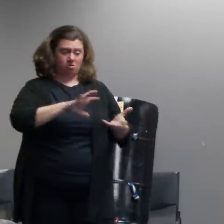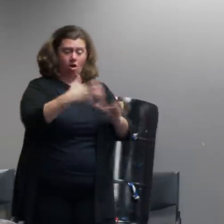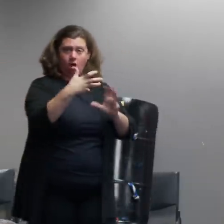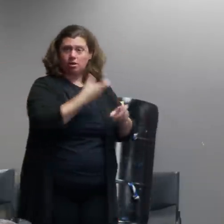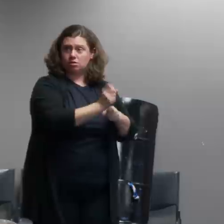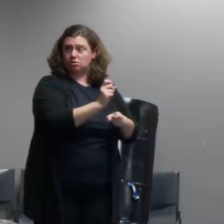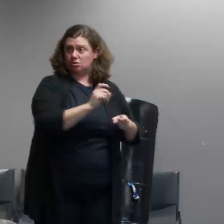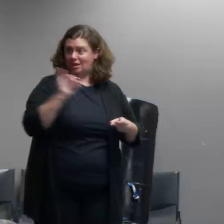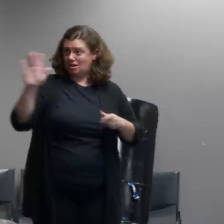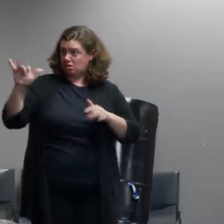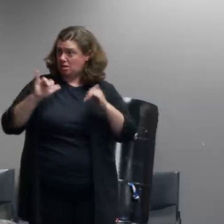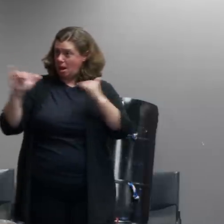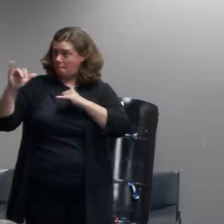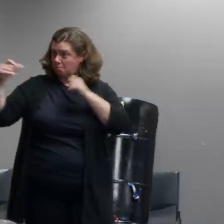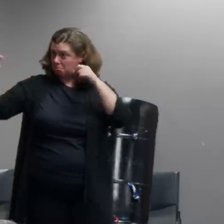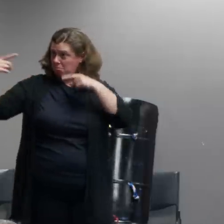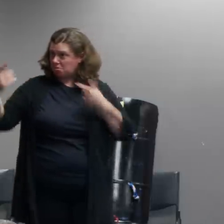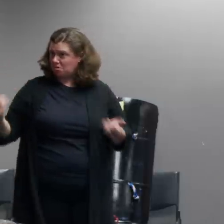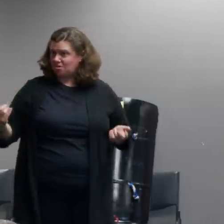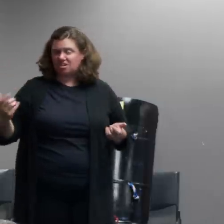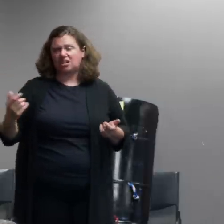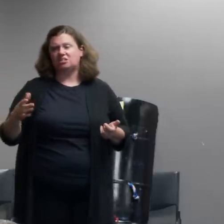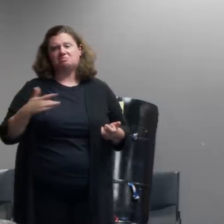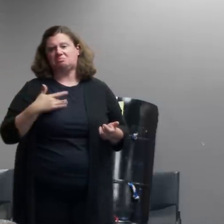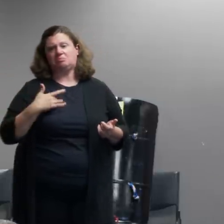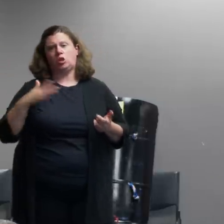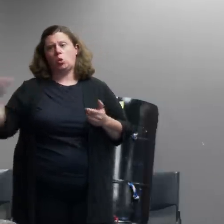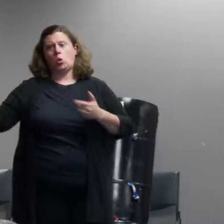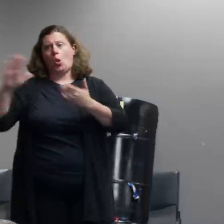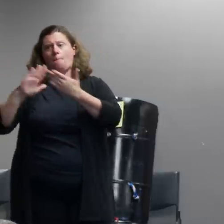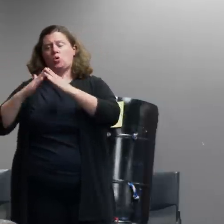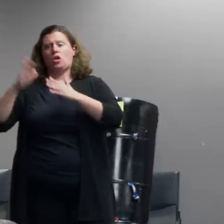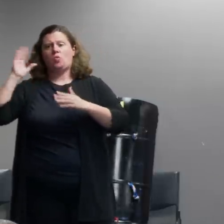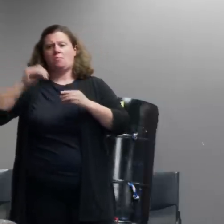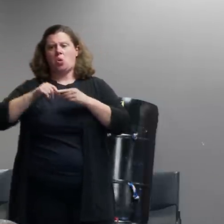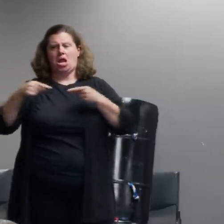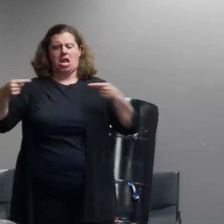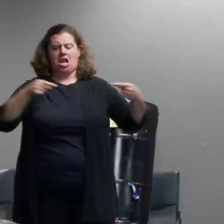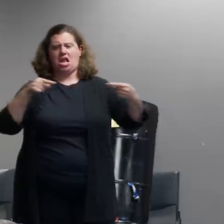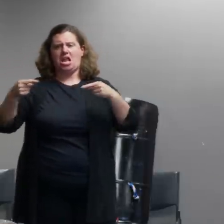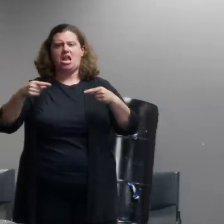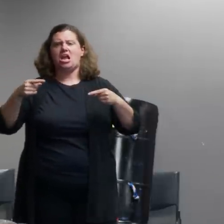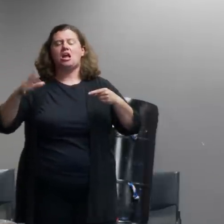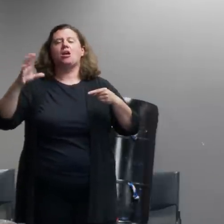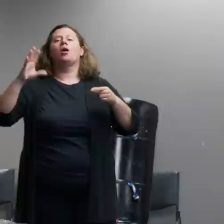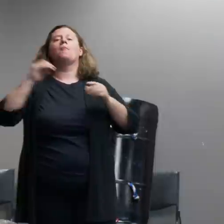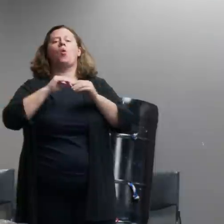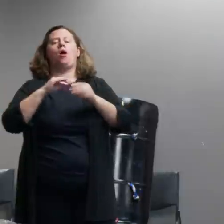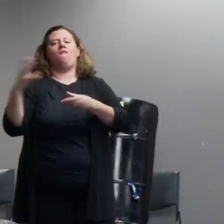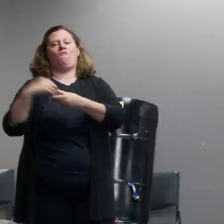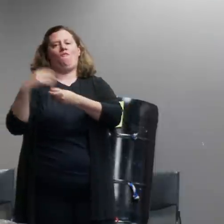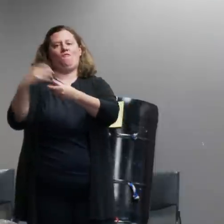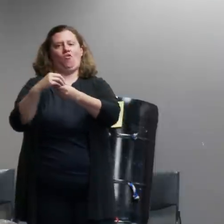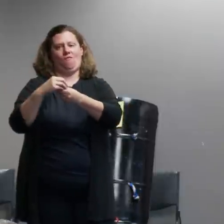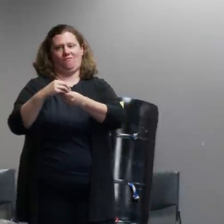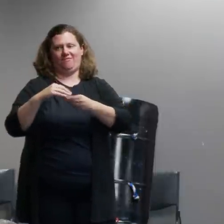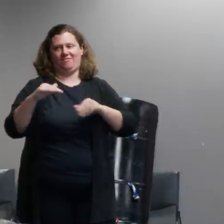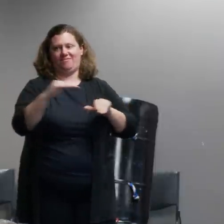in community policing and we're not going to ever be able independently to just police our way out of a situation like this this takes all